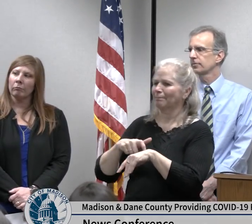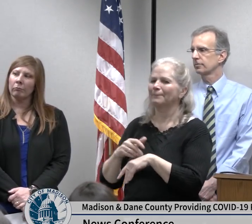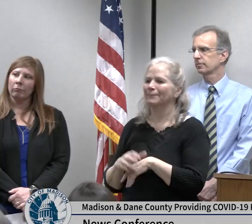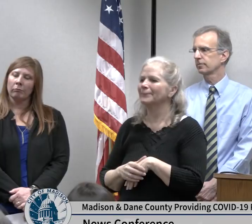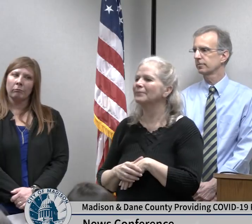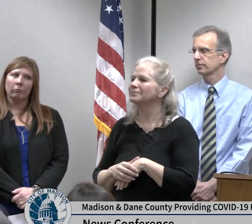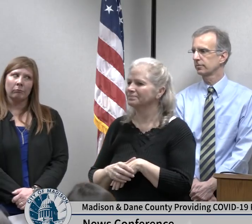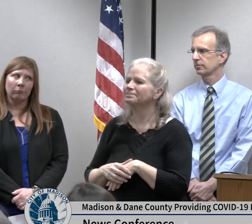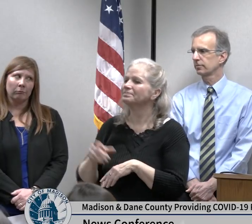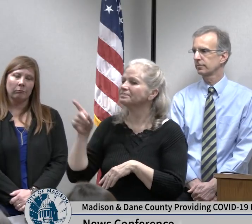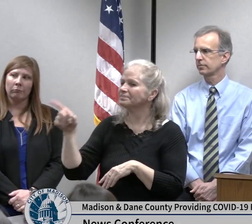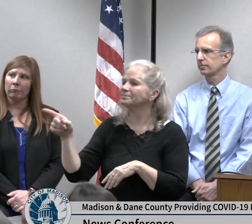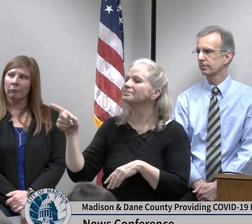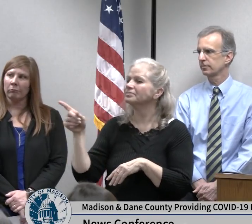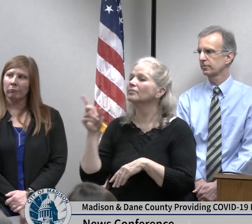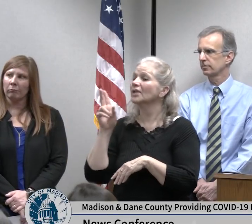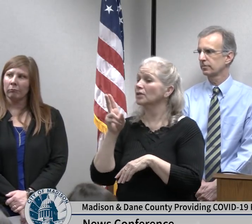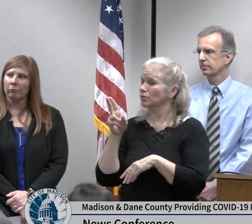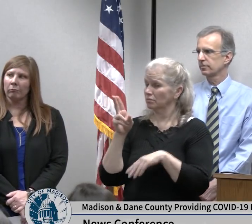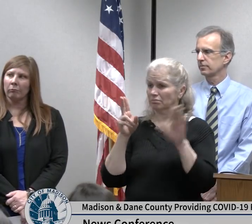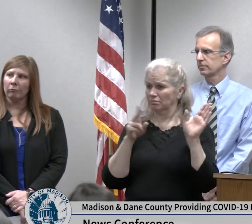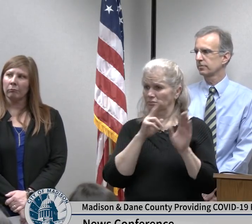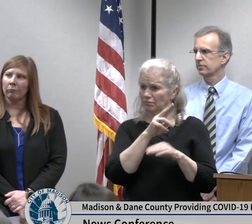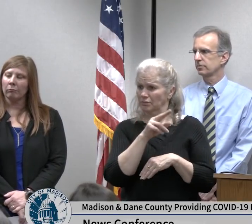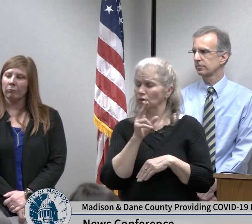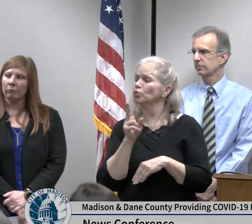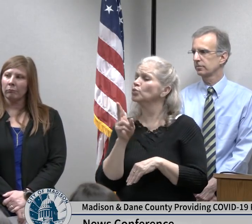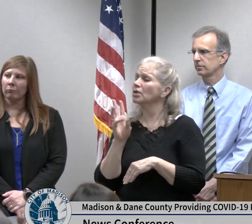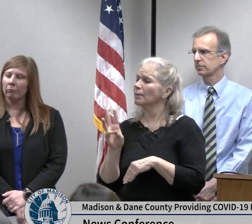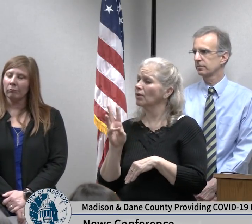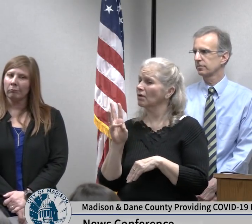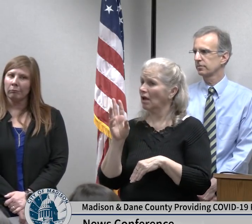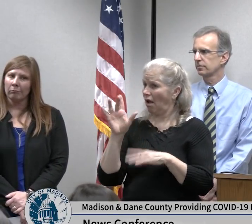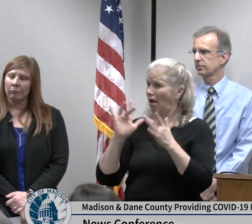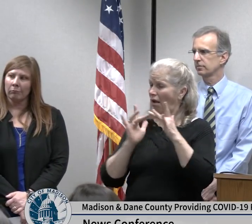online classes can somebody share the latest and also with spring breaks